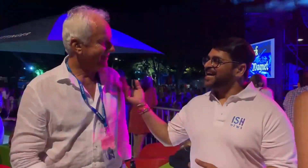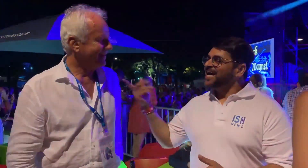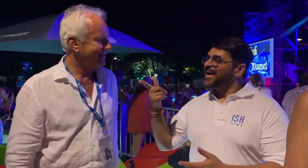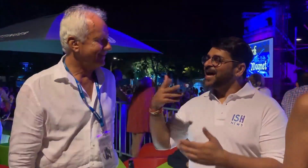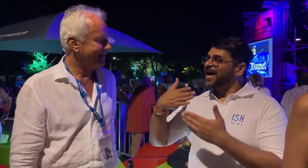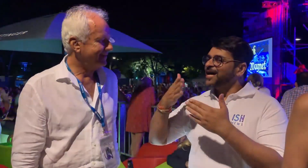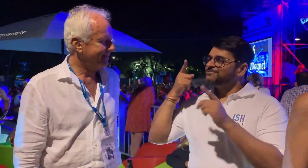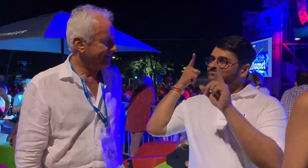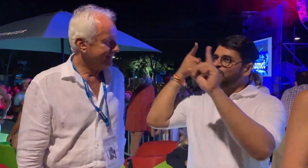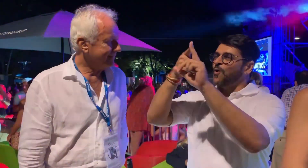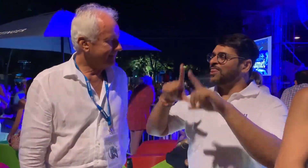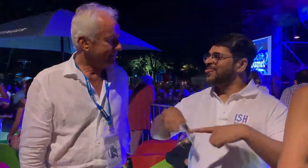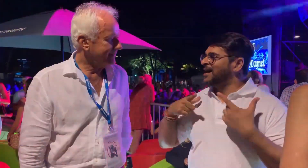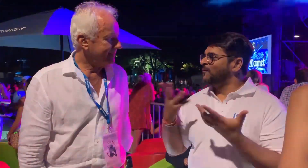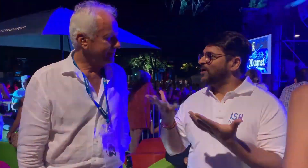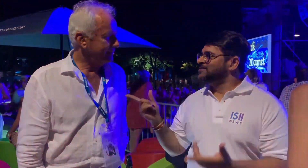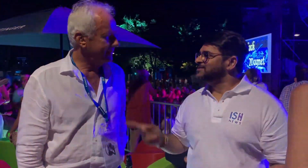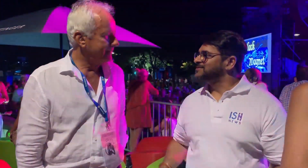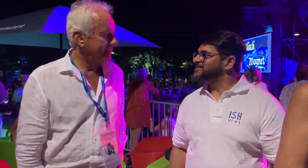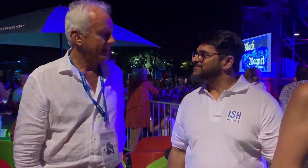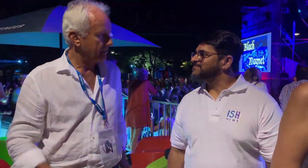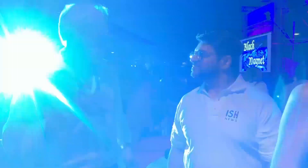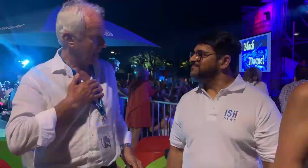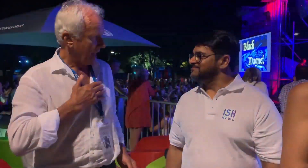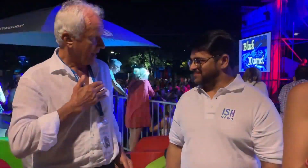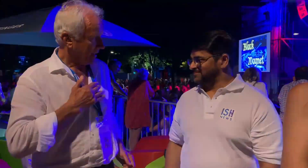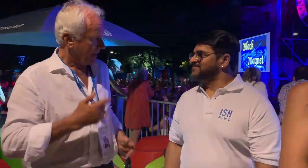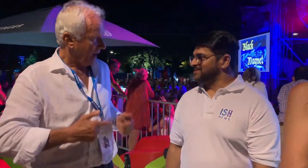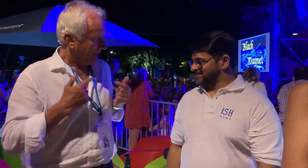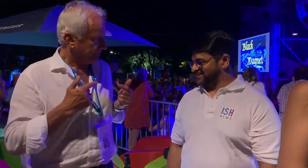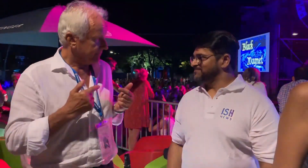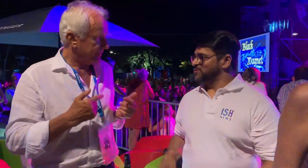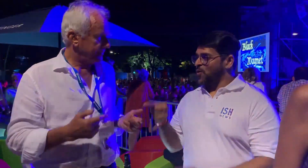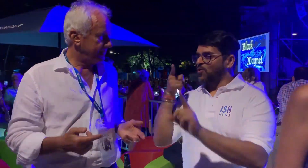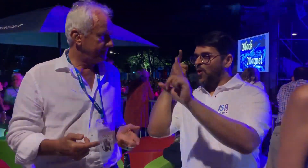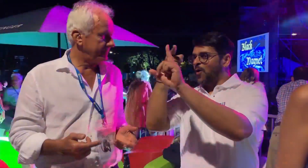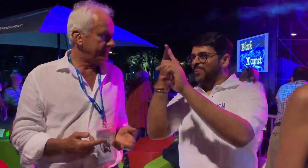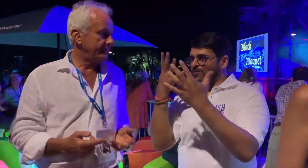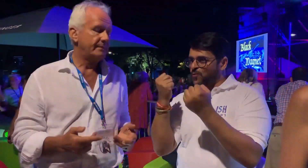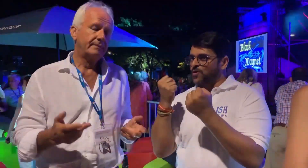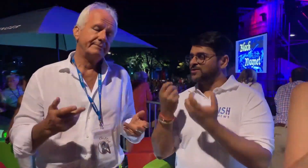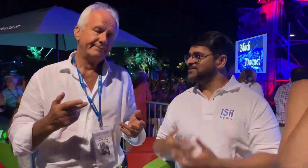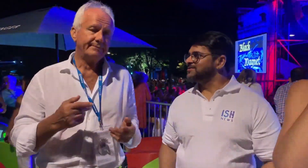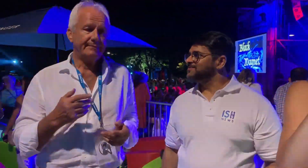What is your goal in life? My life? Your goal. What do you want?